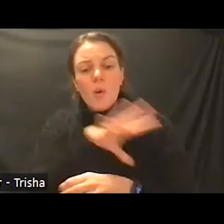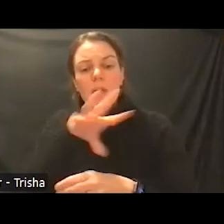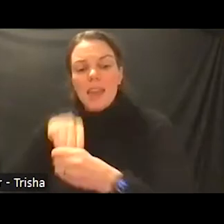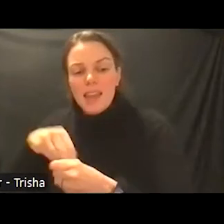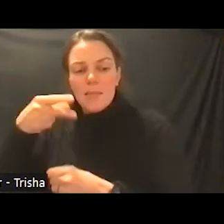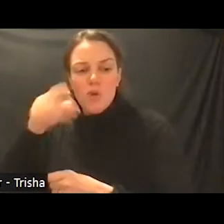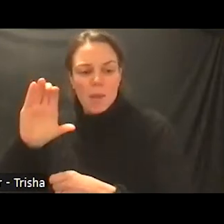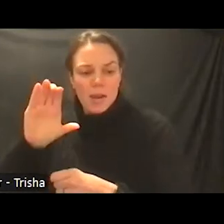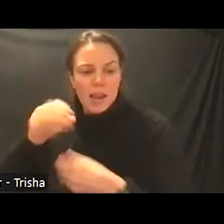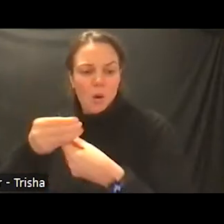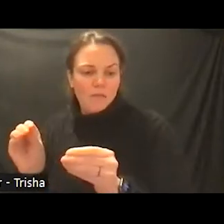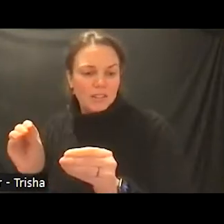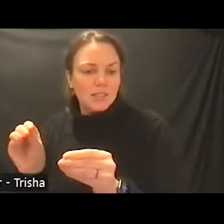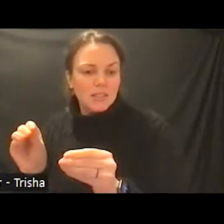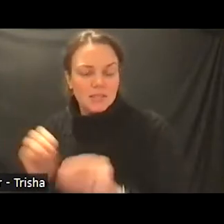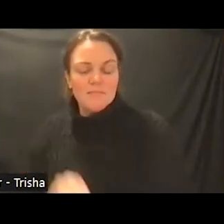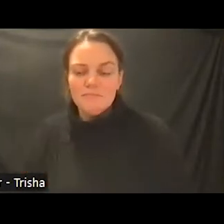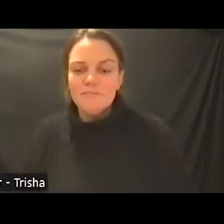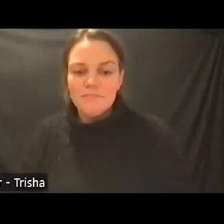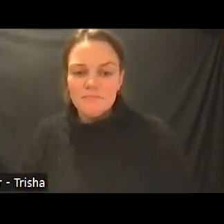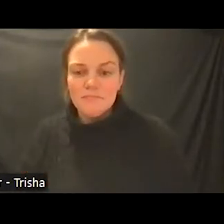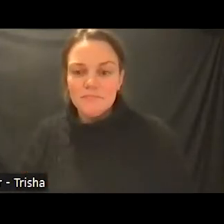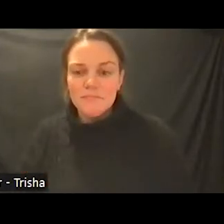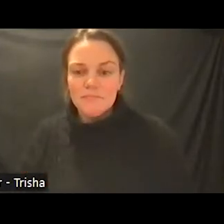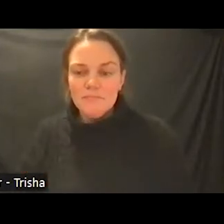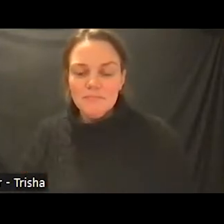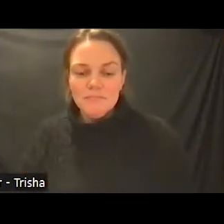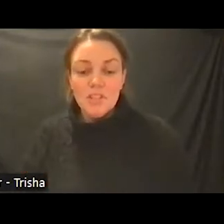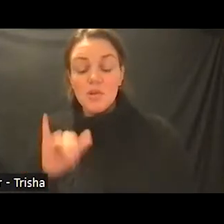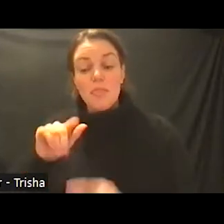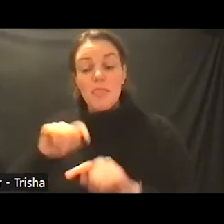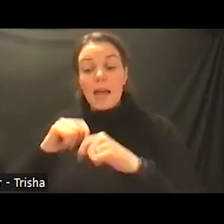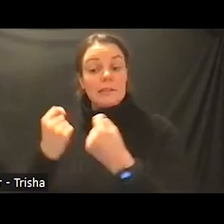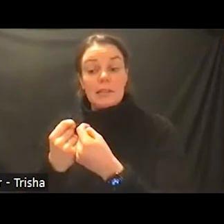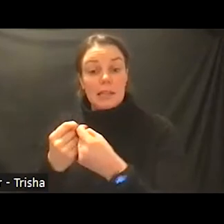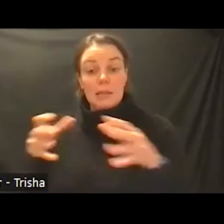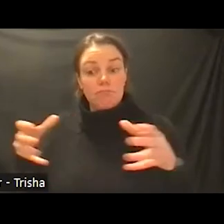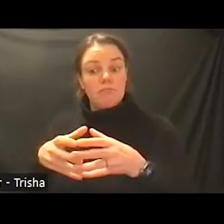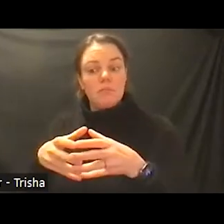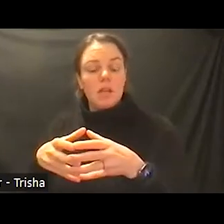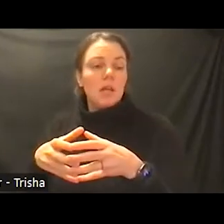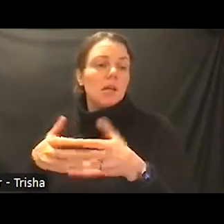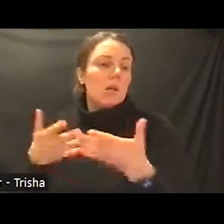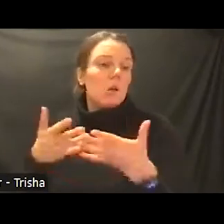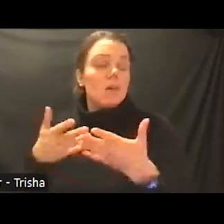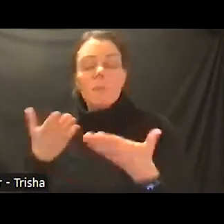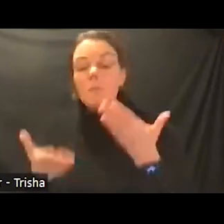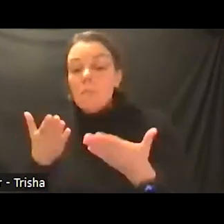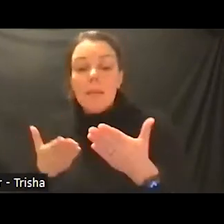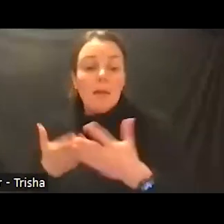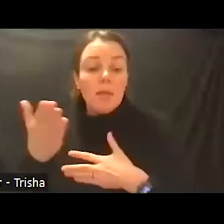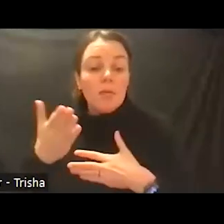in the ur medicine system so that team has the ability to whether through telehealth or directly